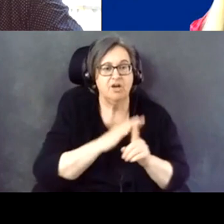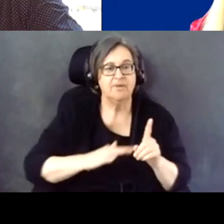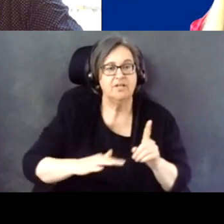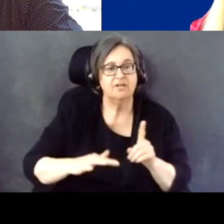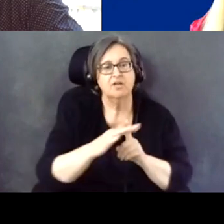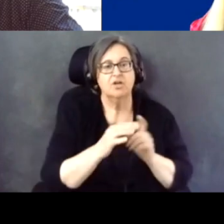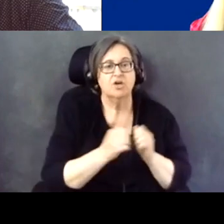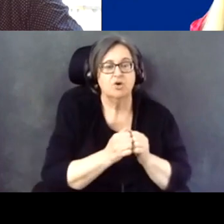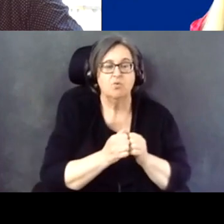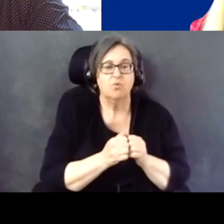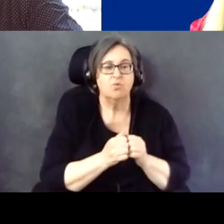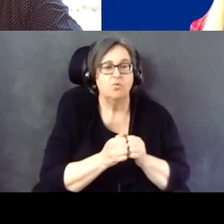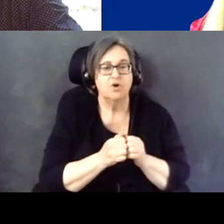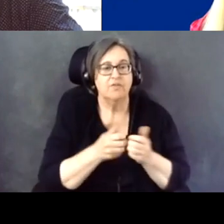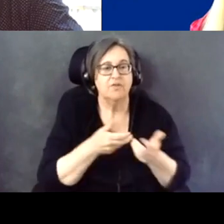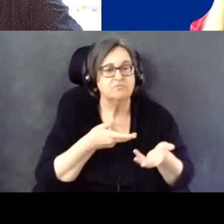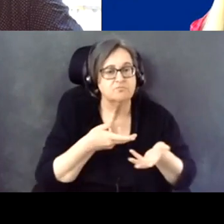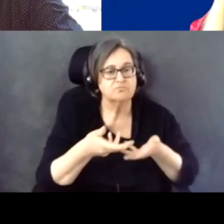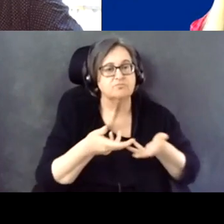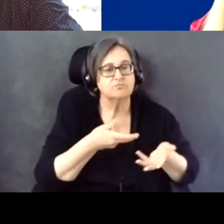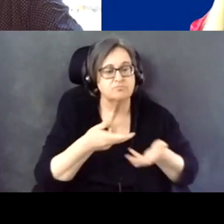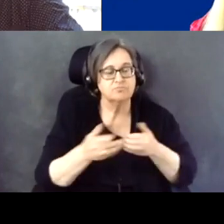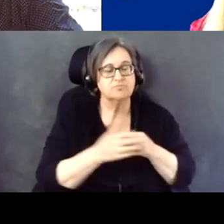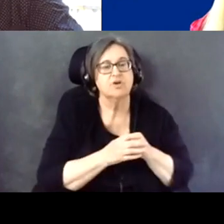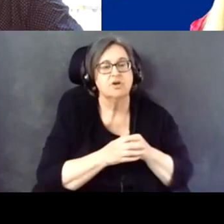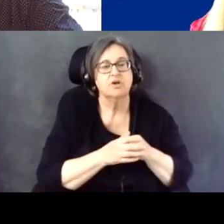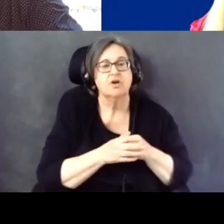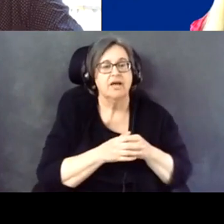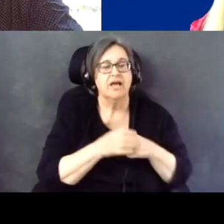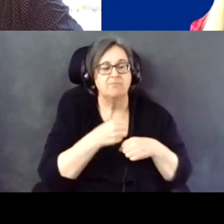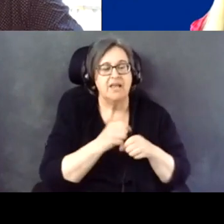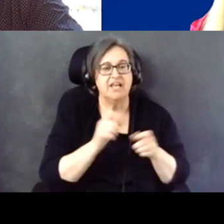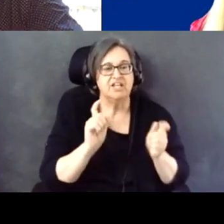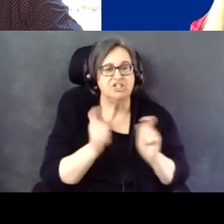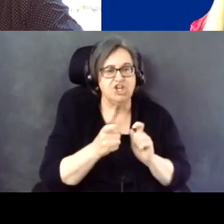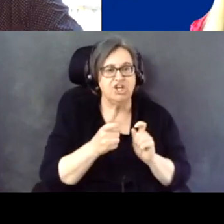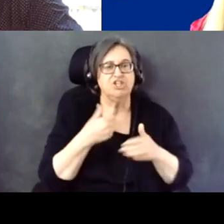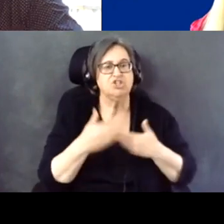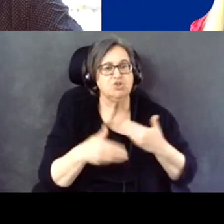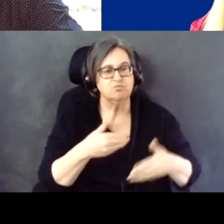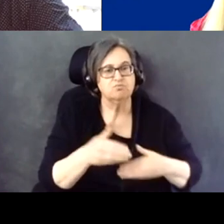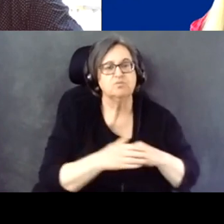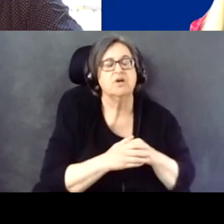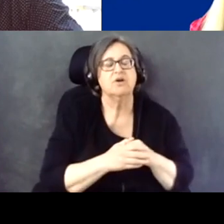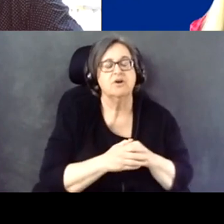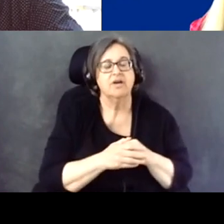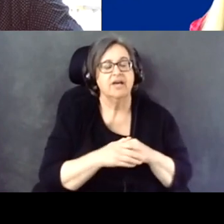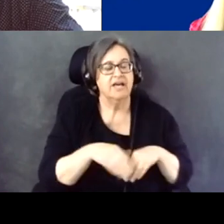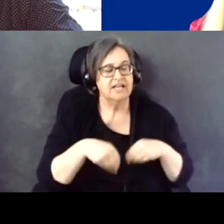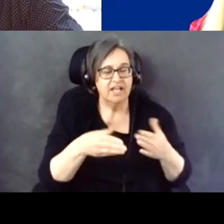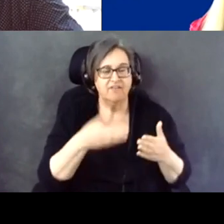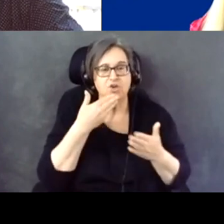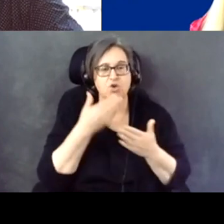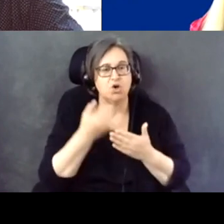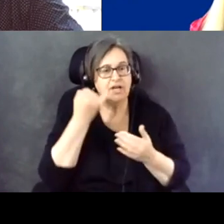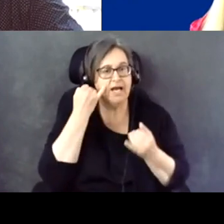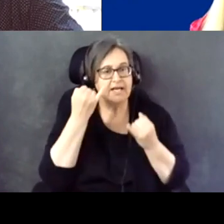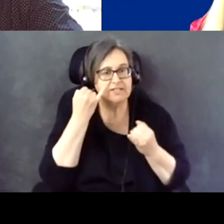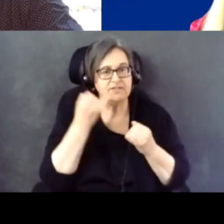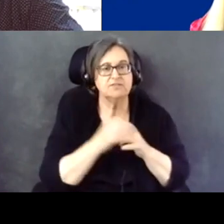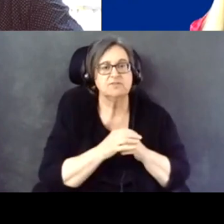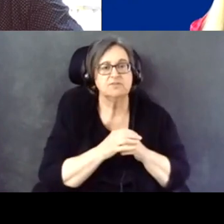going forward, and making change, and giving good ideas that, you know, have been well-thought-out.